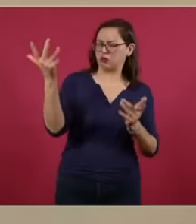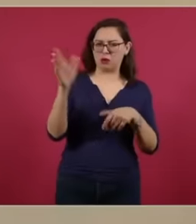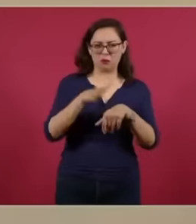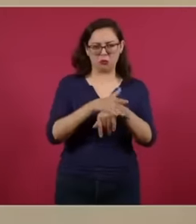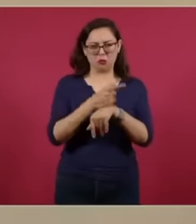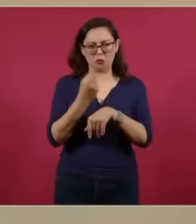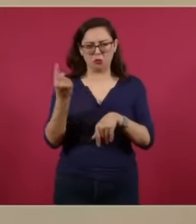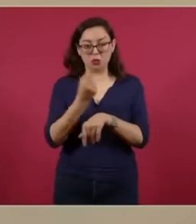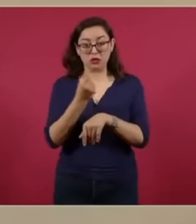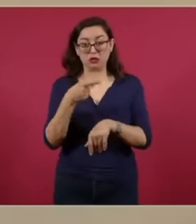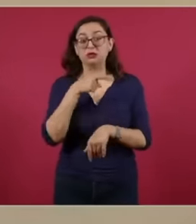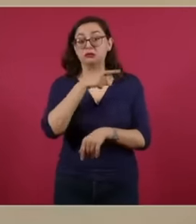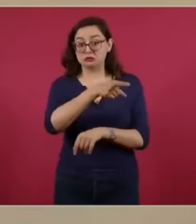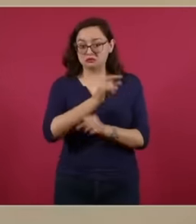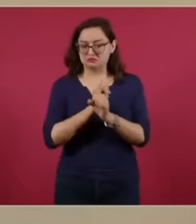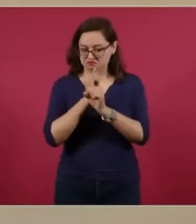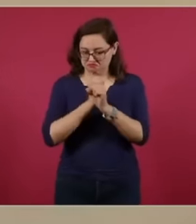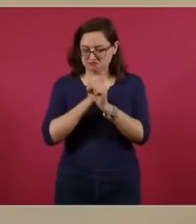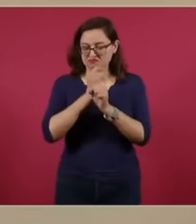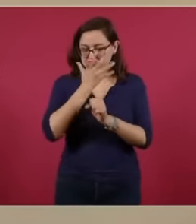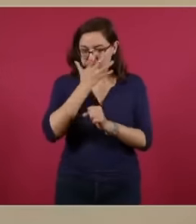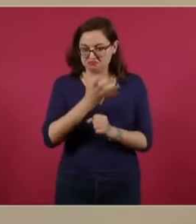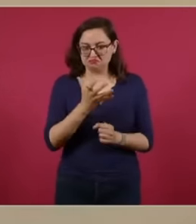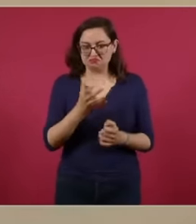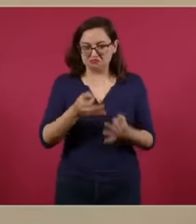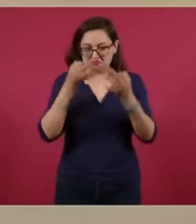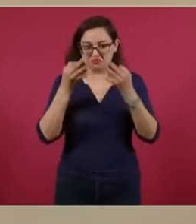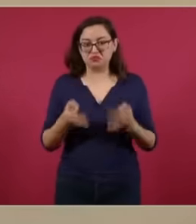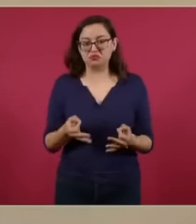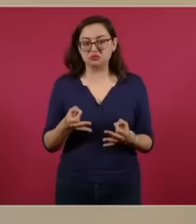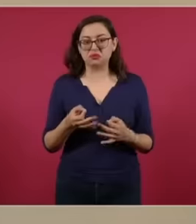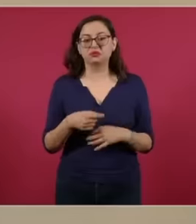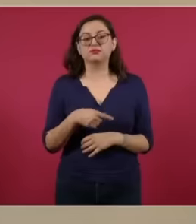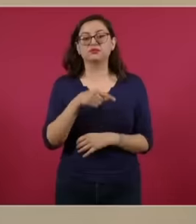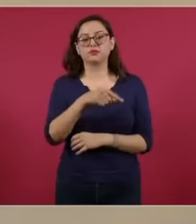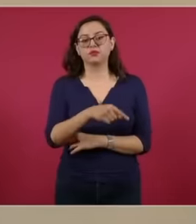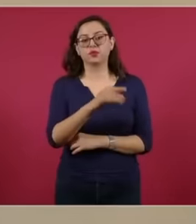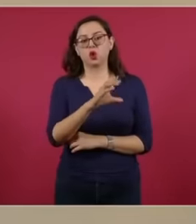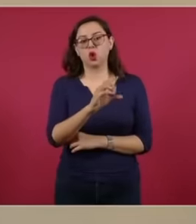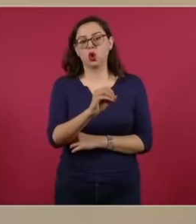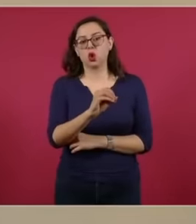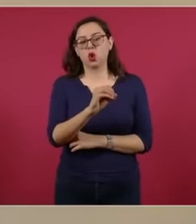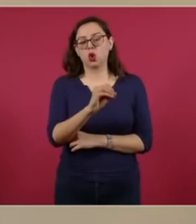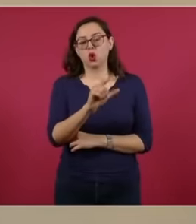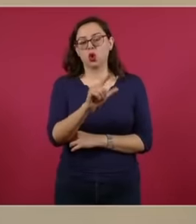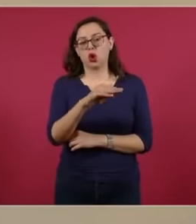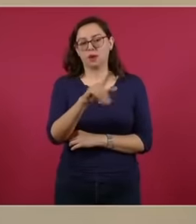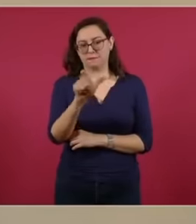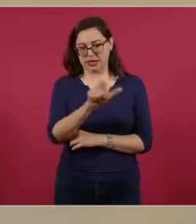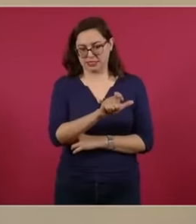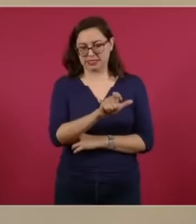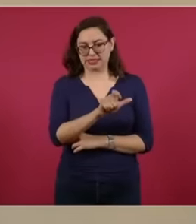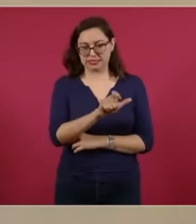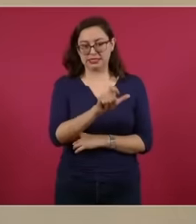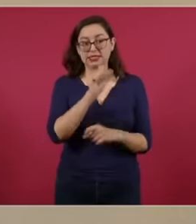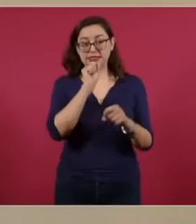inequality in Mexico. He is from the College of Mexico and he also studied for those who